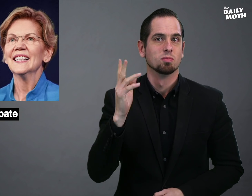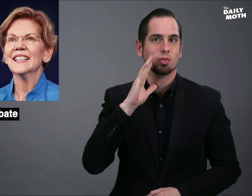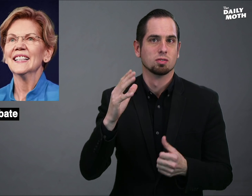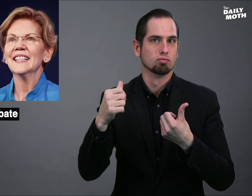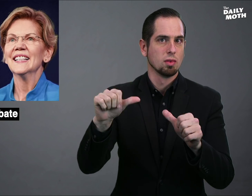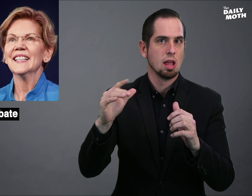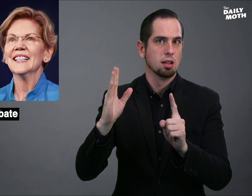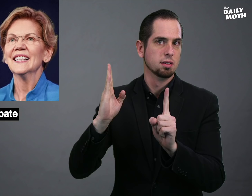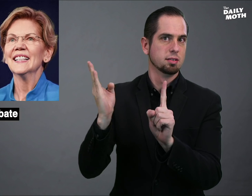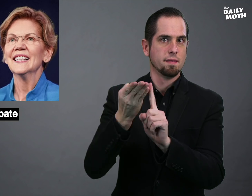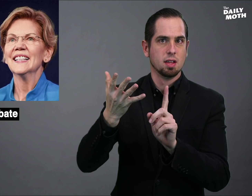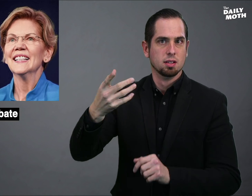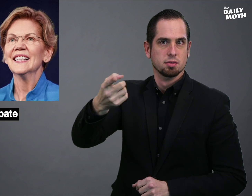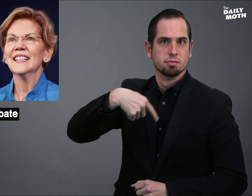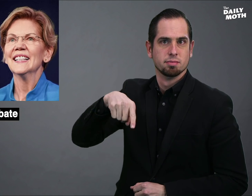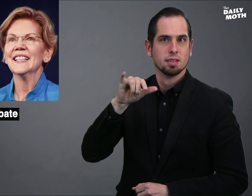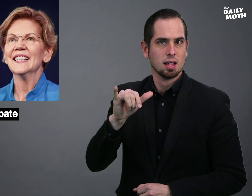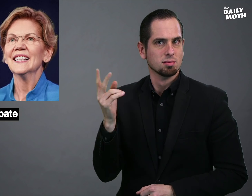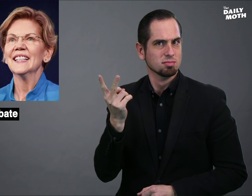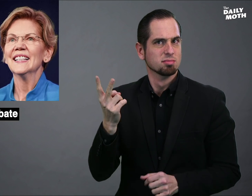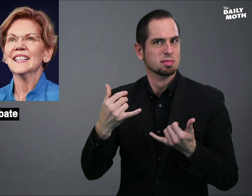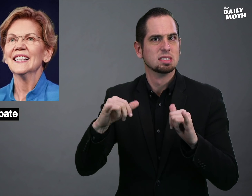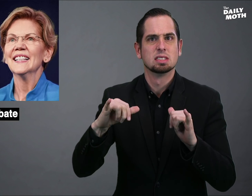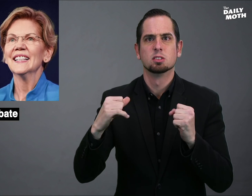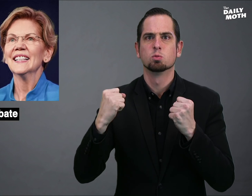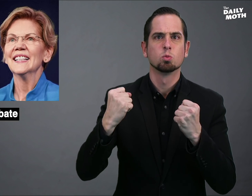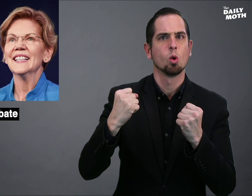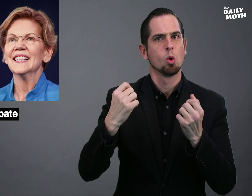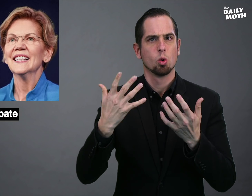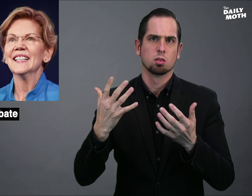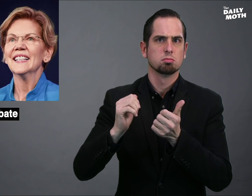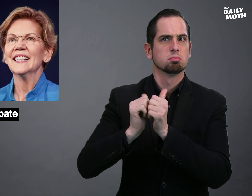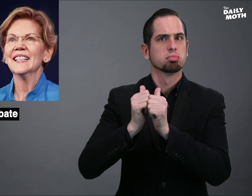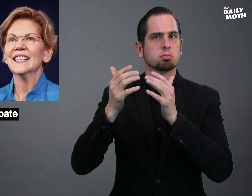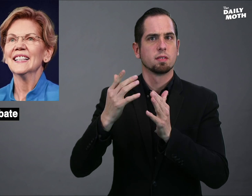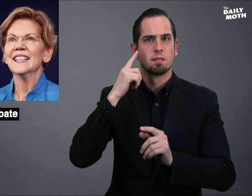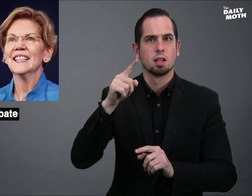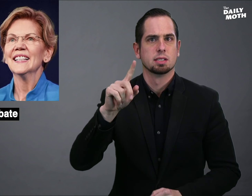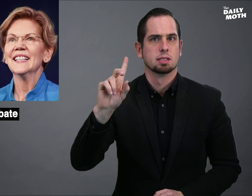who will try to convince us that they are strong contenders